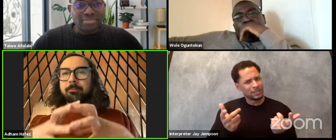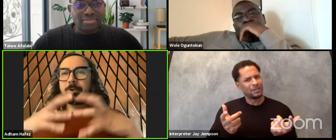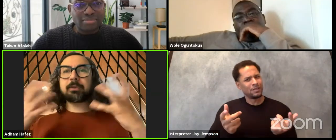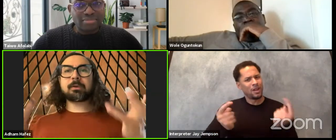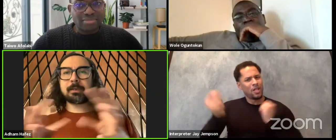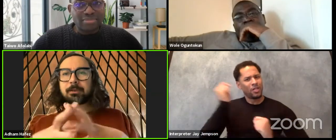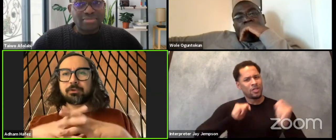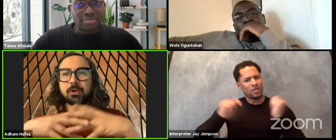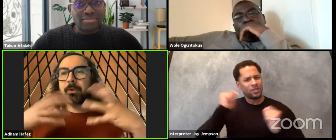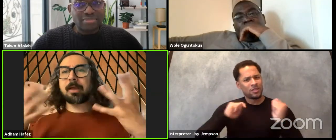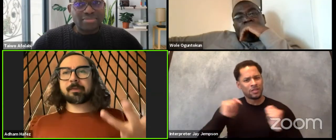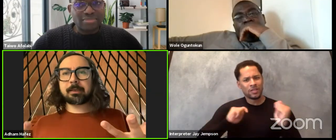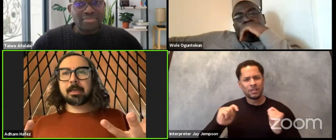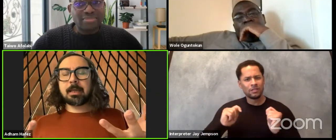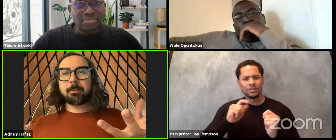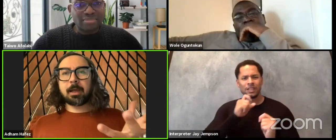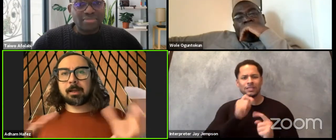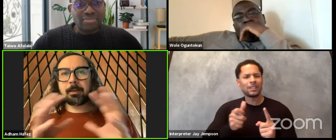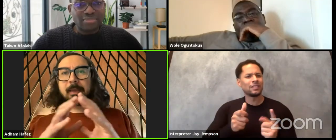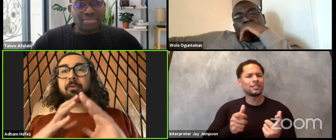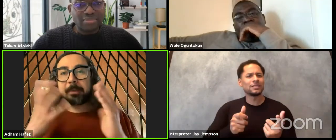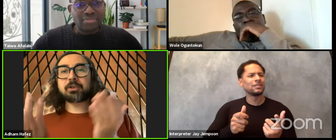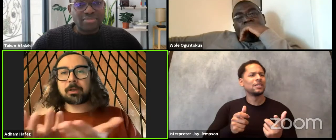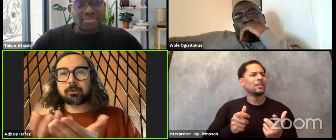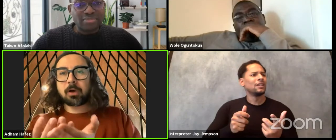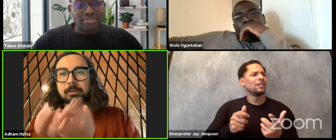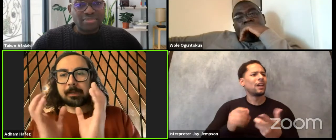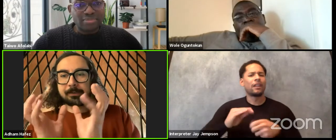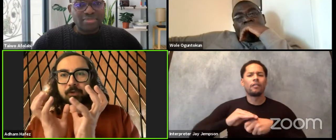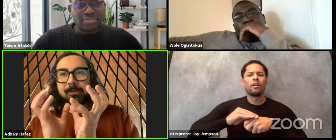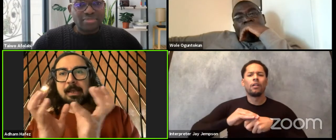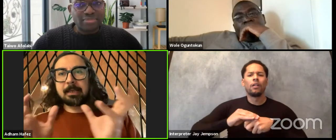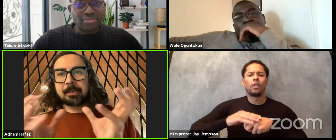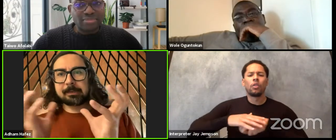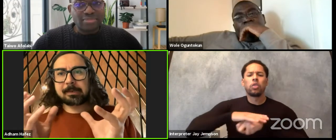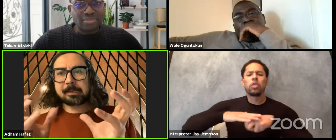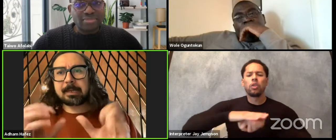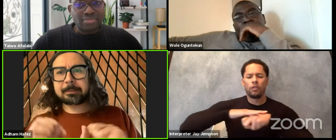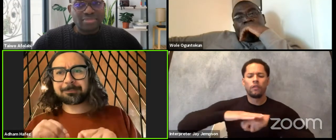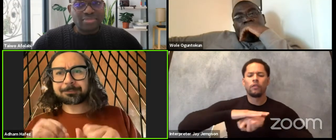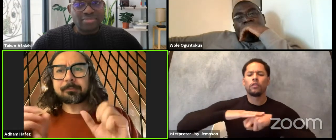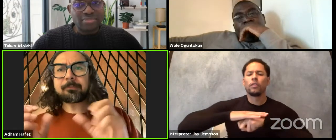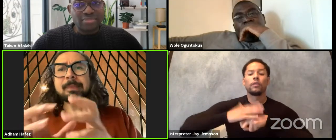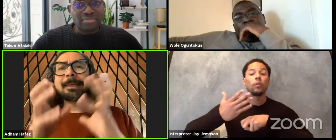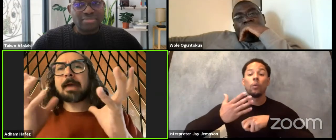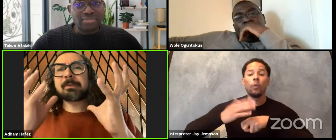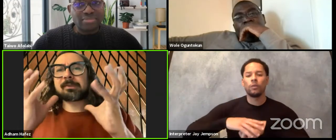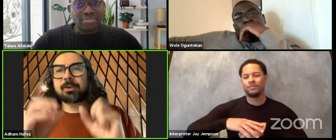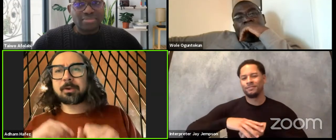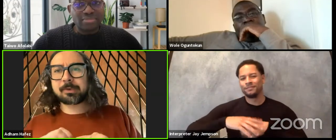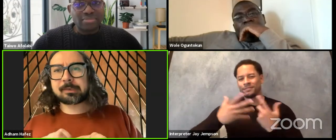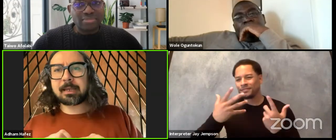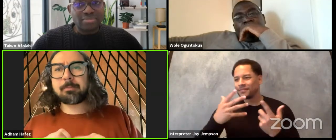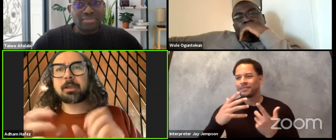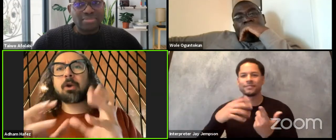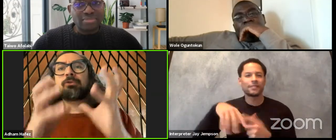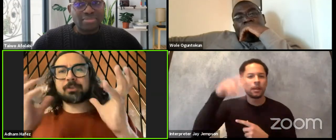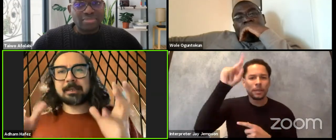and political and geographic information at all? It's like saying chemistry or saying biology,